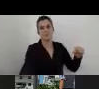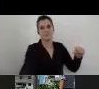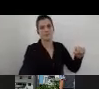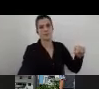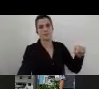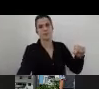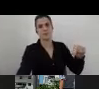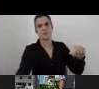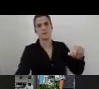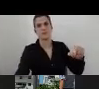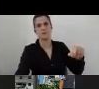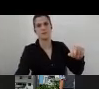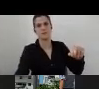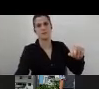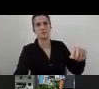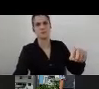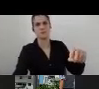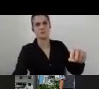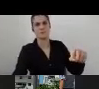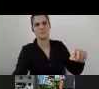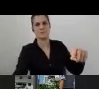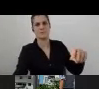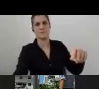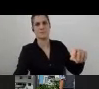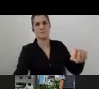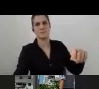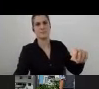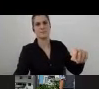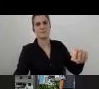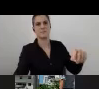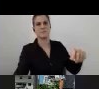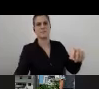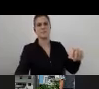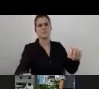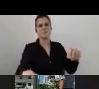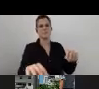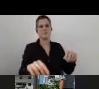and they have like 90 hectares and